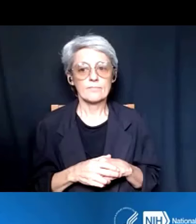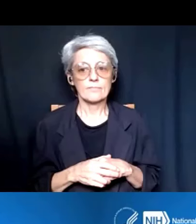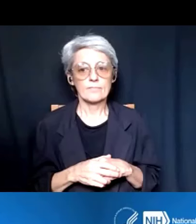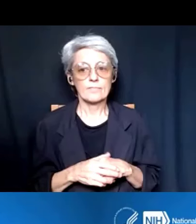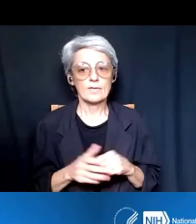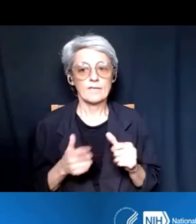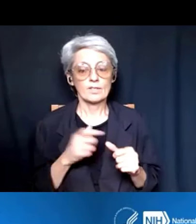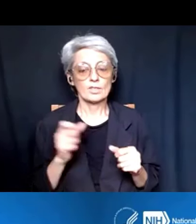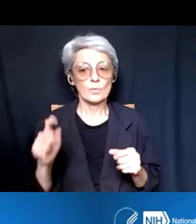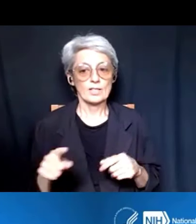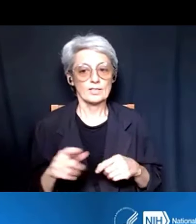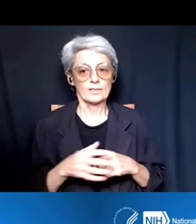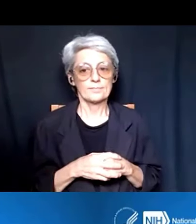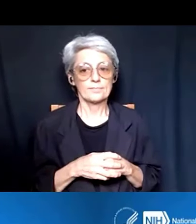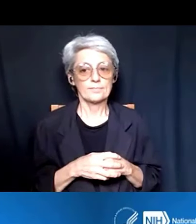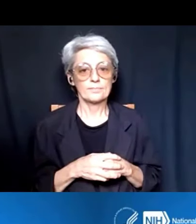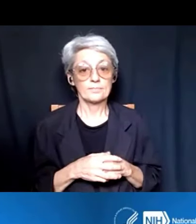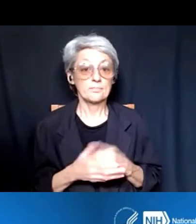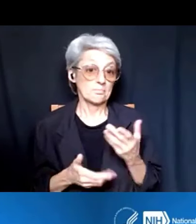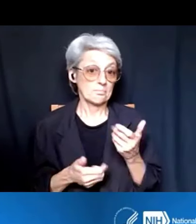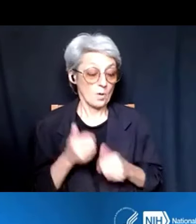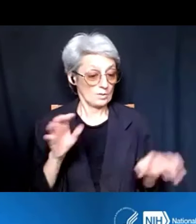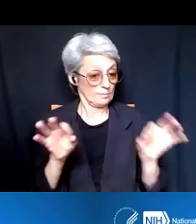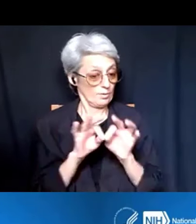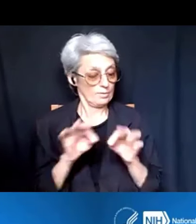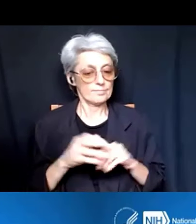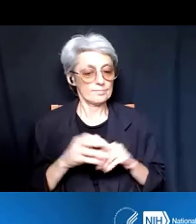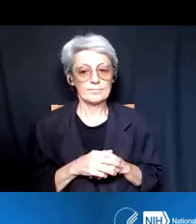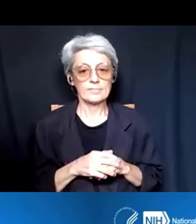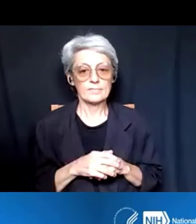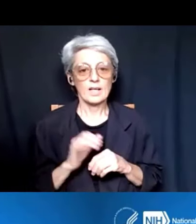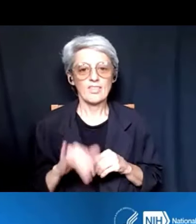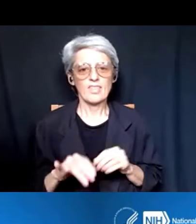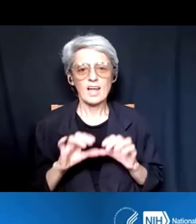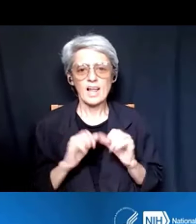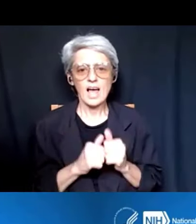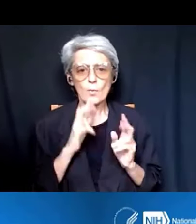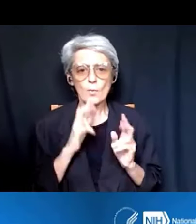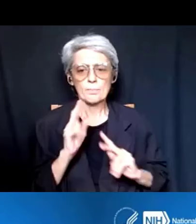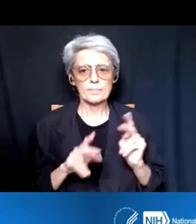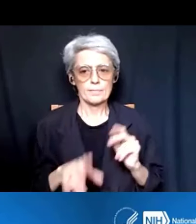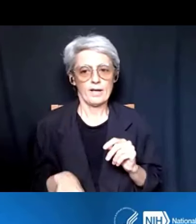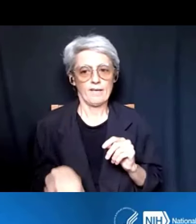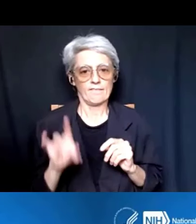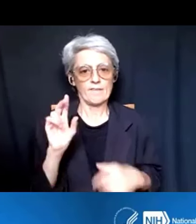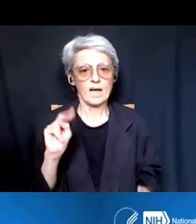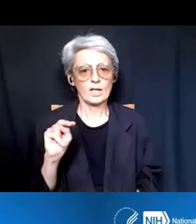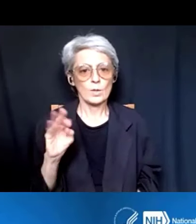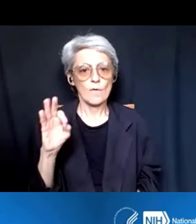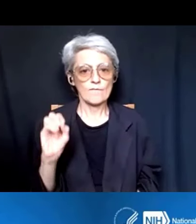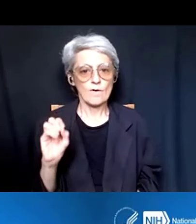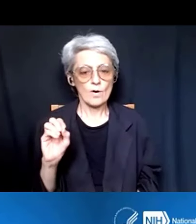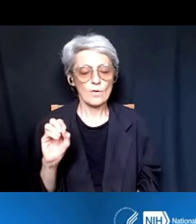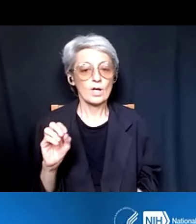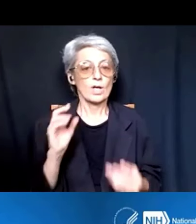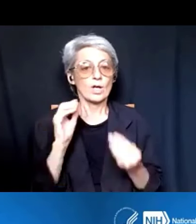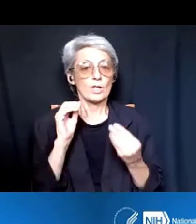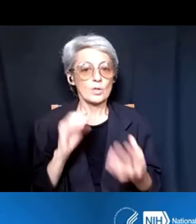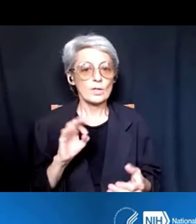It's probably the most important question, is that how are people going to find that NOFOs, or Notice of Funding Opportunity announcements